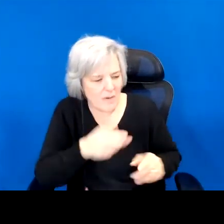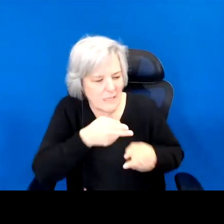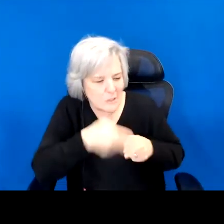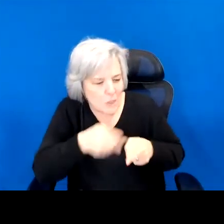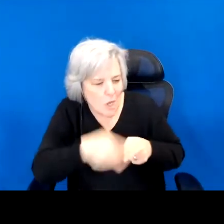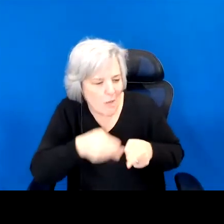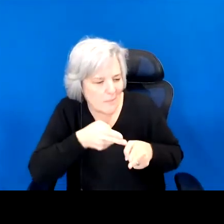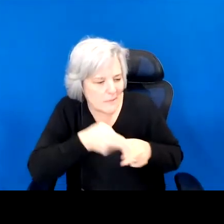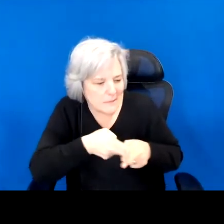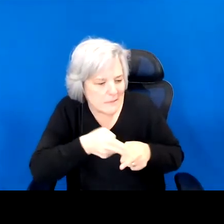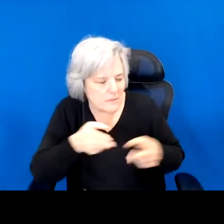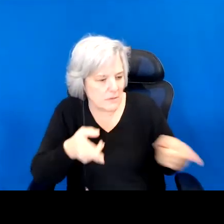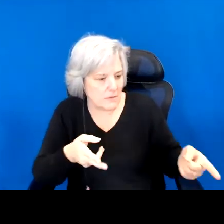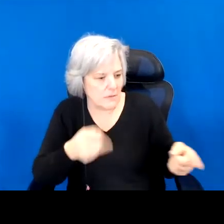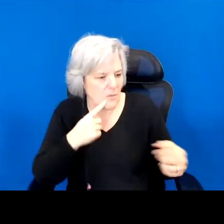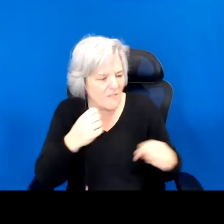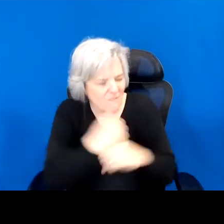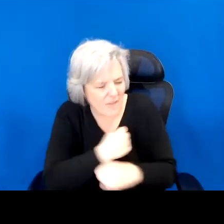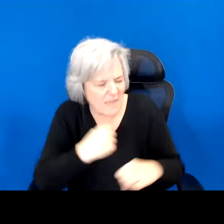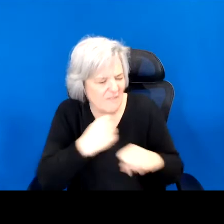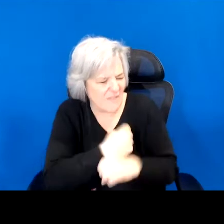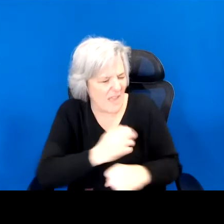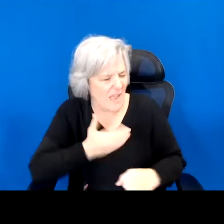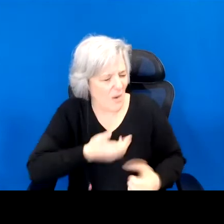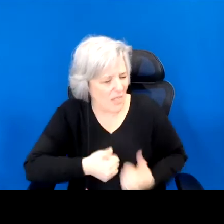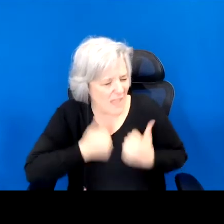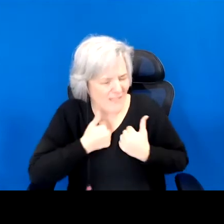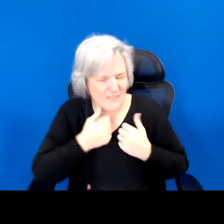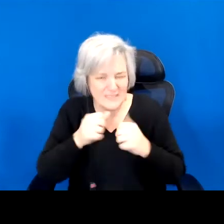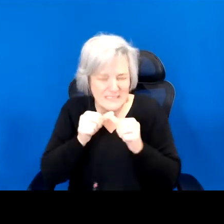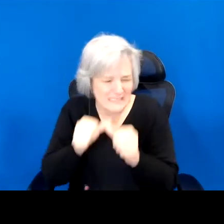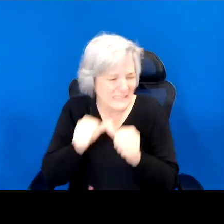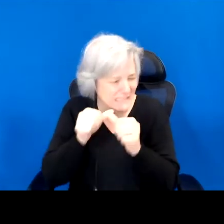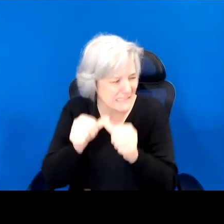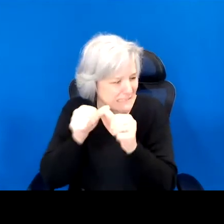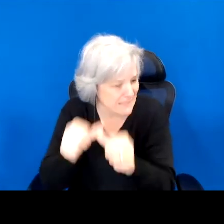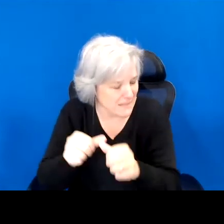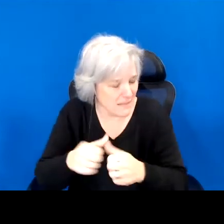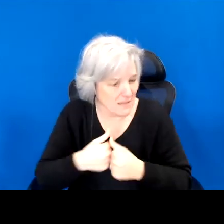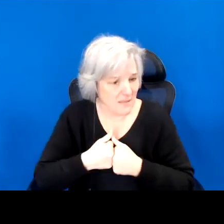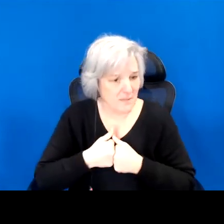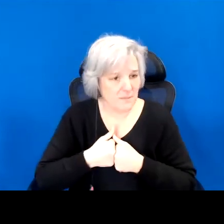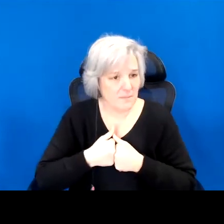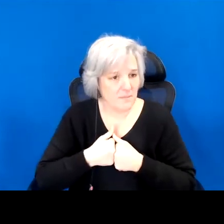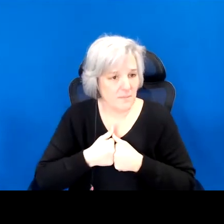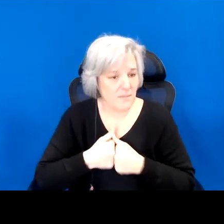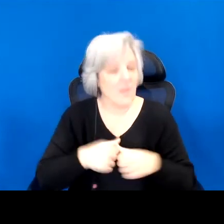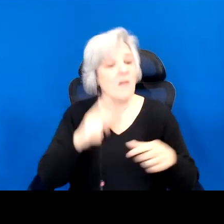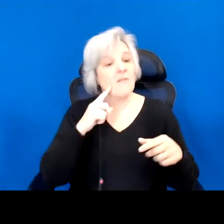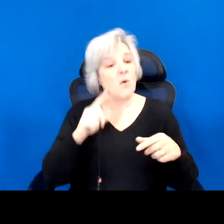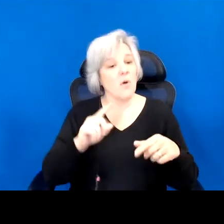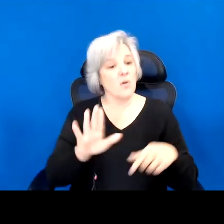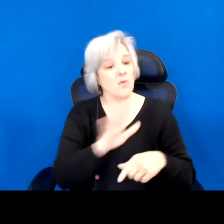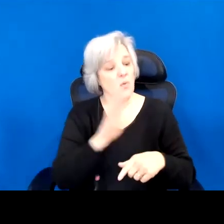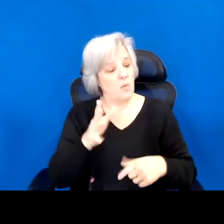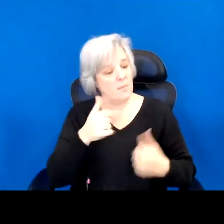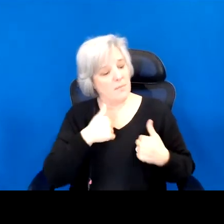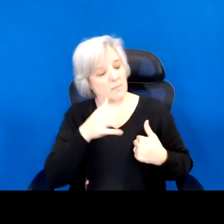Fighting tooth and nail for our lives? In Lose Your Mother, Saidiya Hartman chronicles